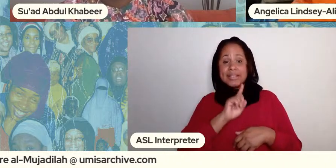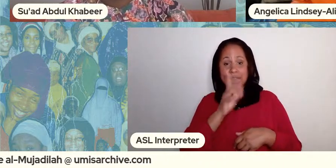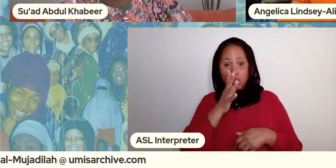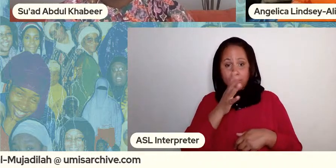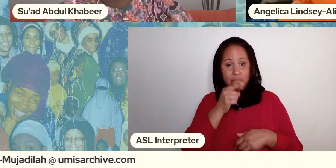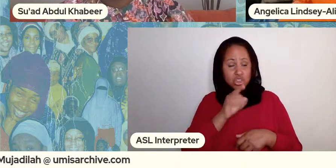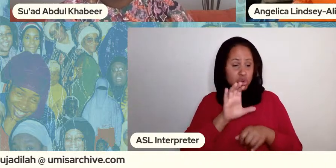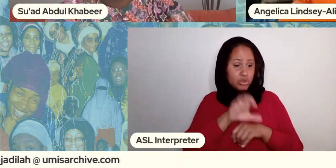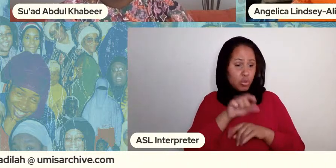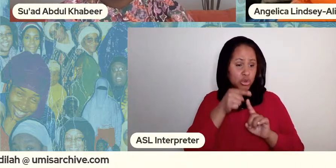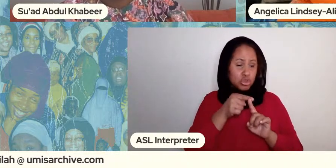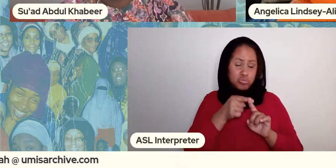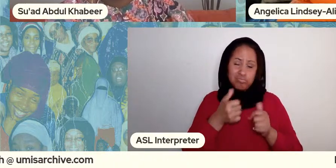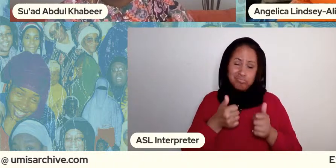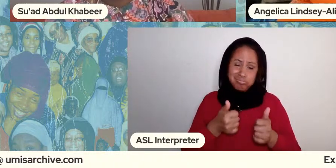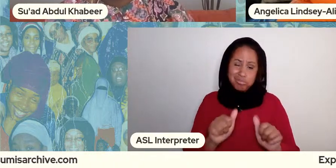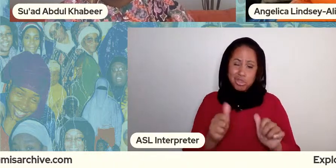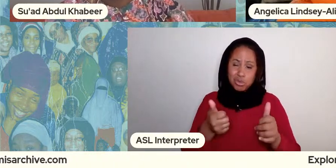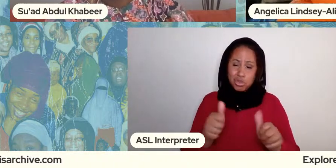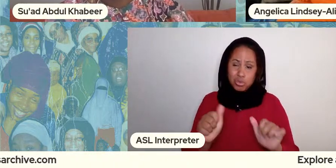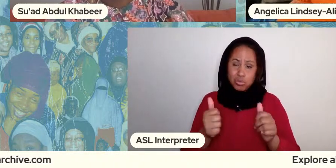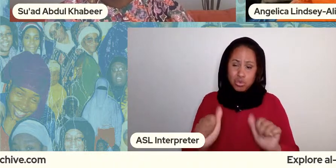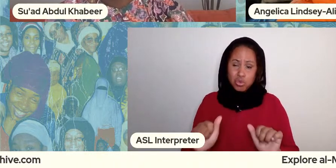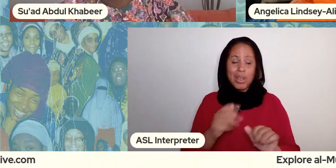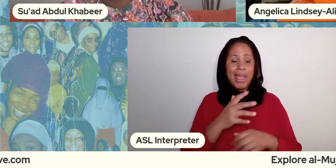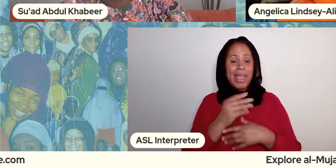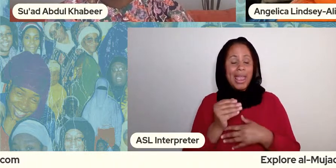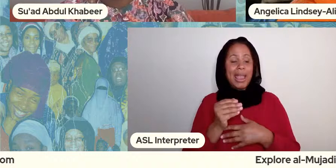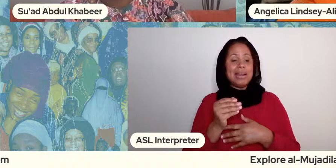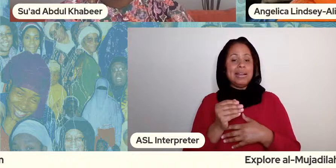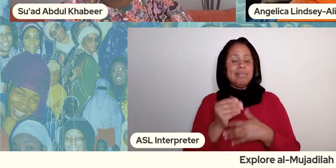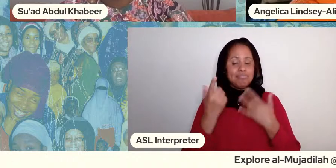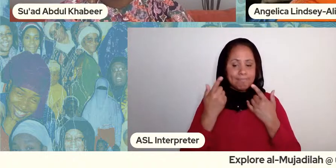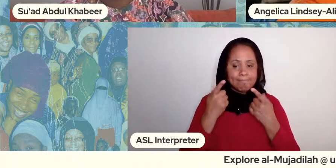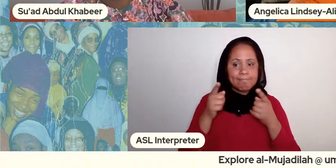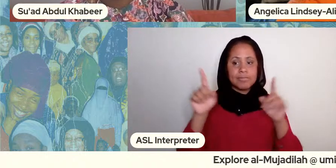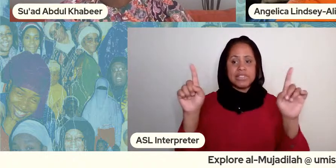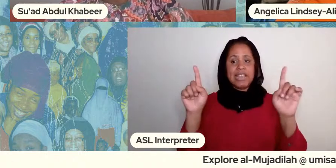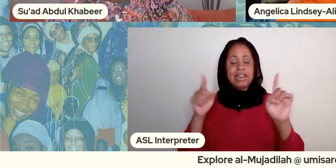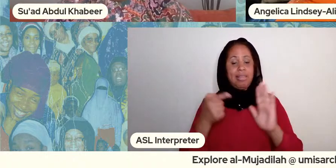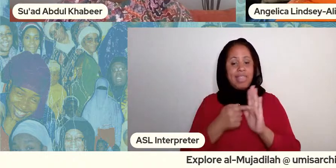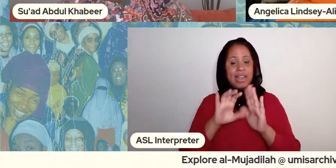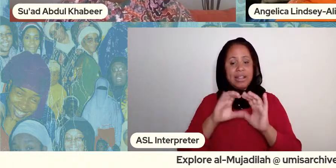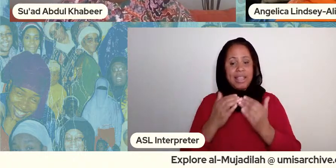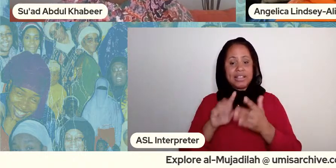and to be resourceful uh and so that class will be starting on june 26th it's a three week class